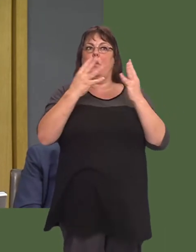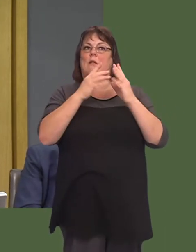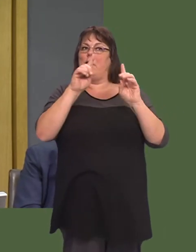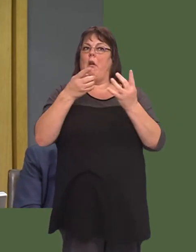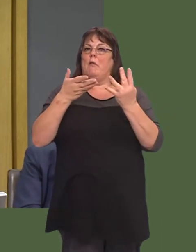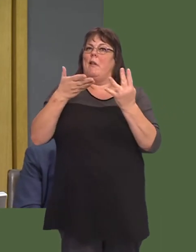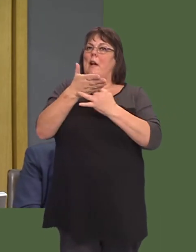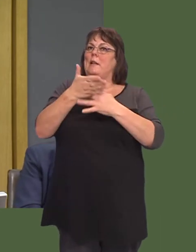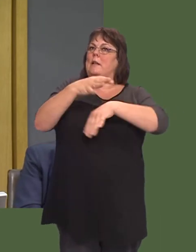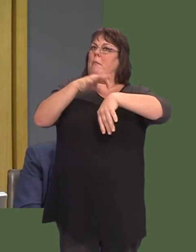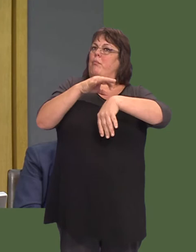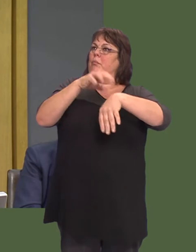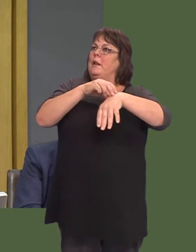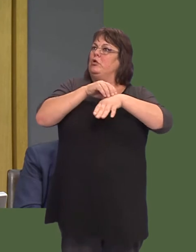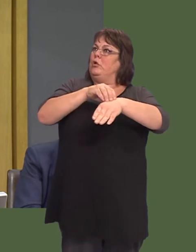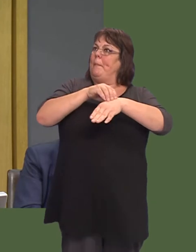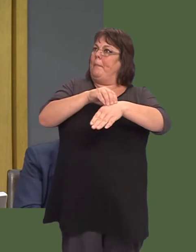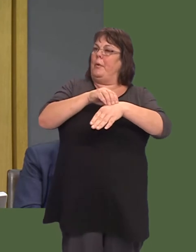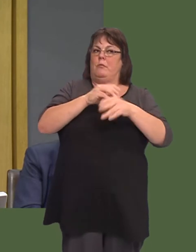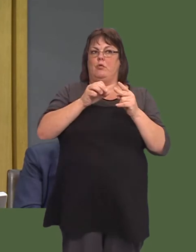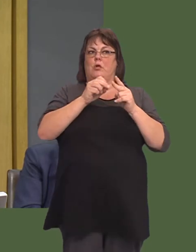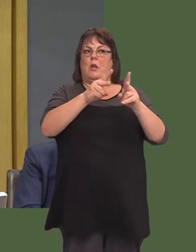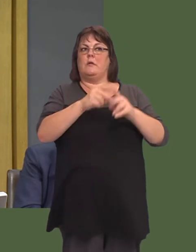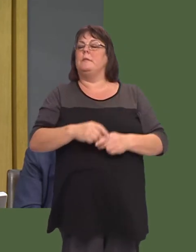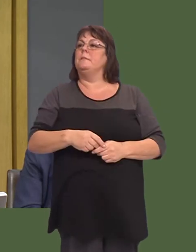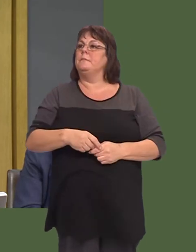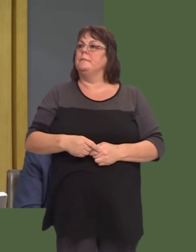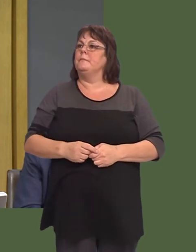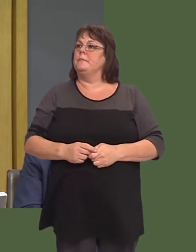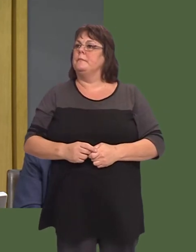levy and the £2 million that they were paying into it, the skills Minister replied that